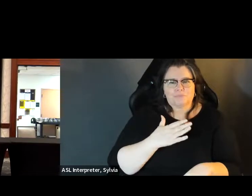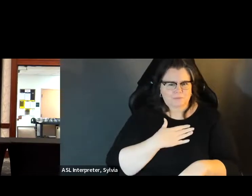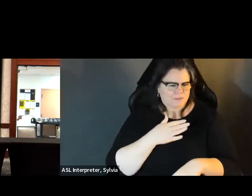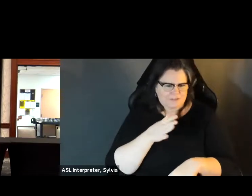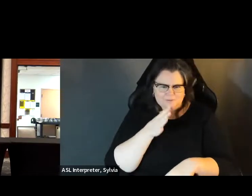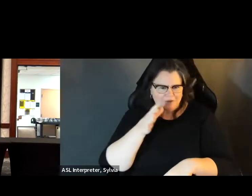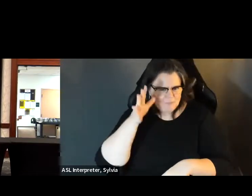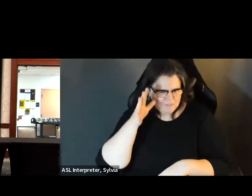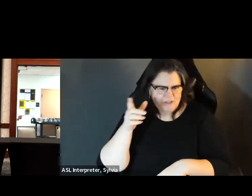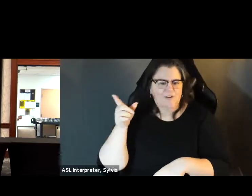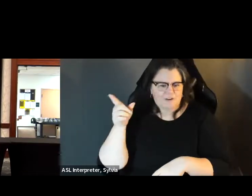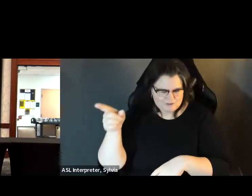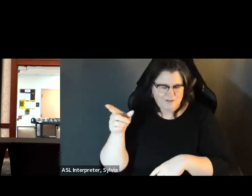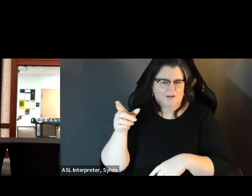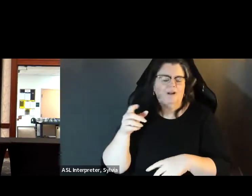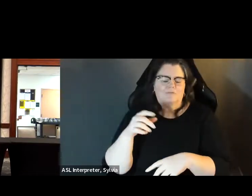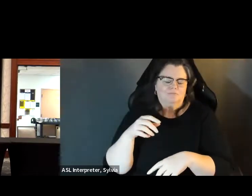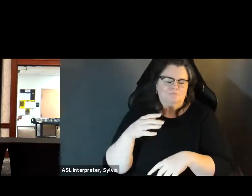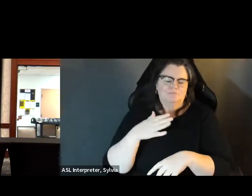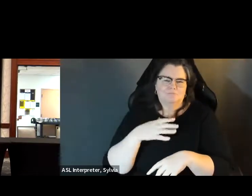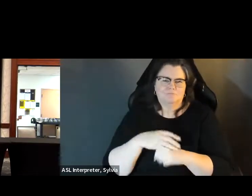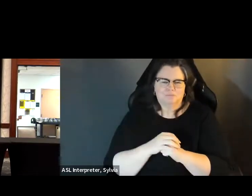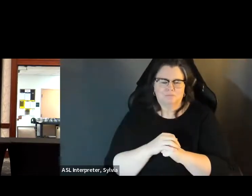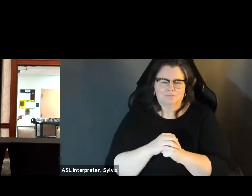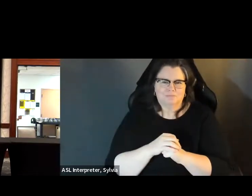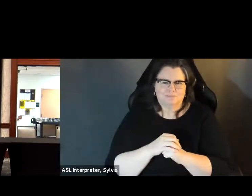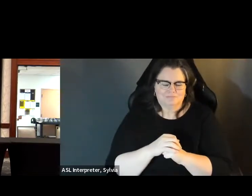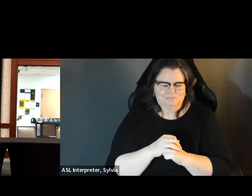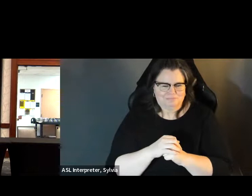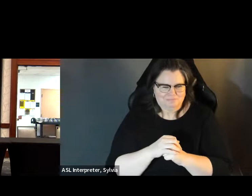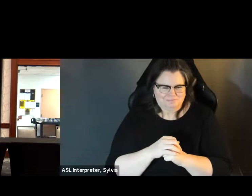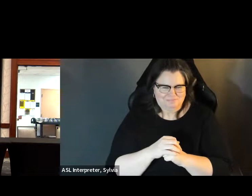Nurse. I'm the sister of a brilliant Brooklyn based it. the sister of a brilliant Brooklyn based IT professional